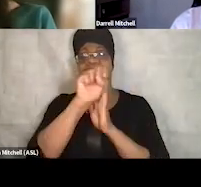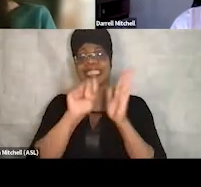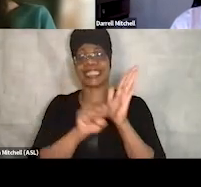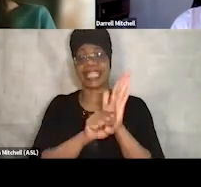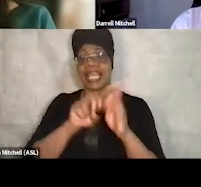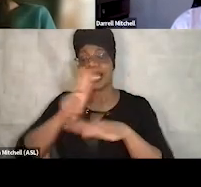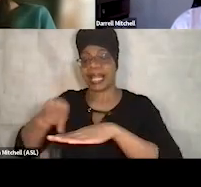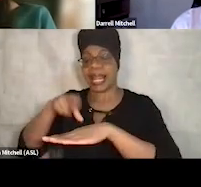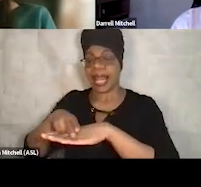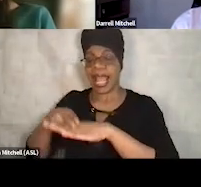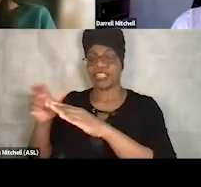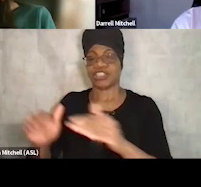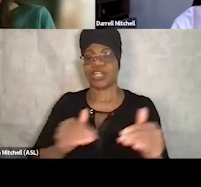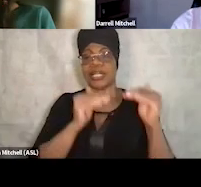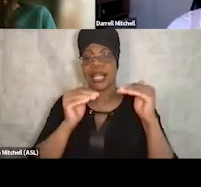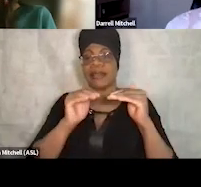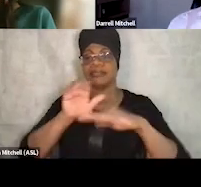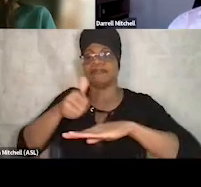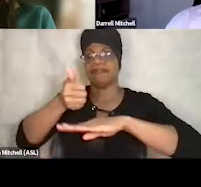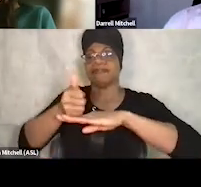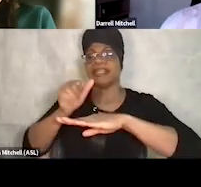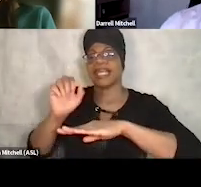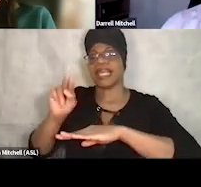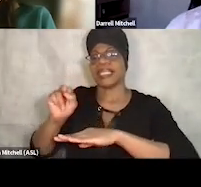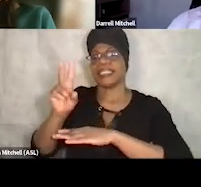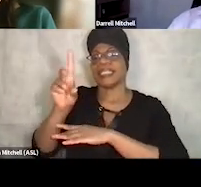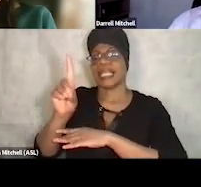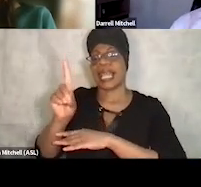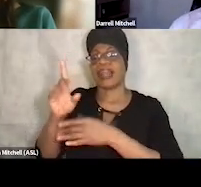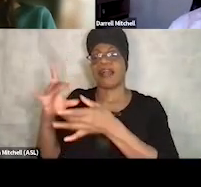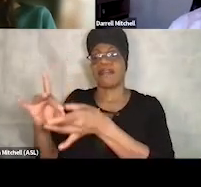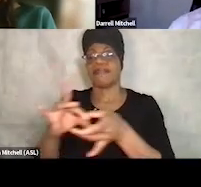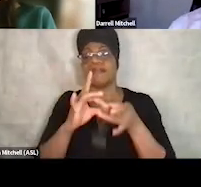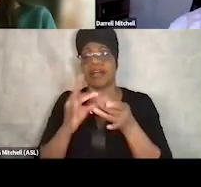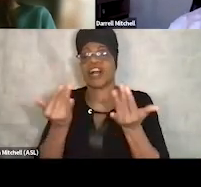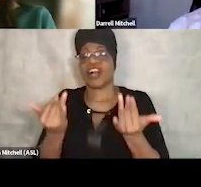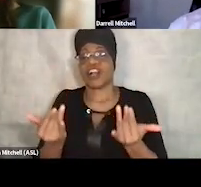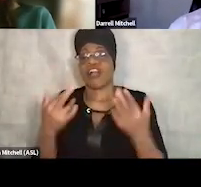He is the founder of the Indiana Affiliation of Recovery Residences and serves as the President